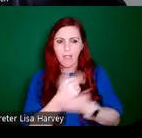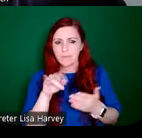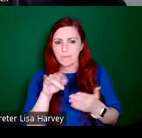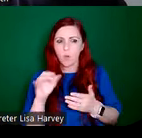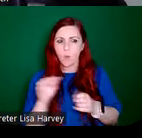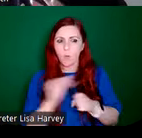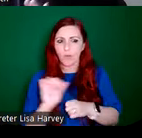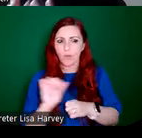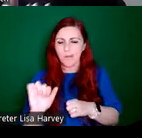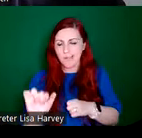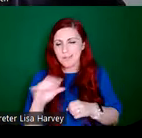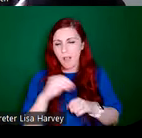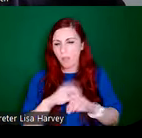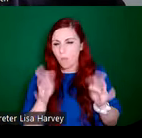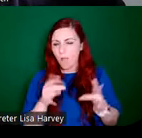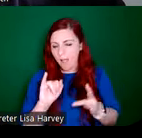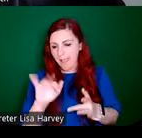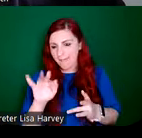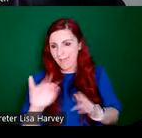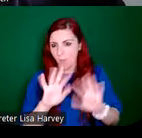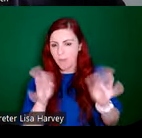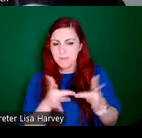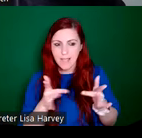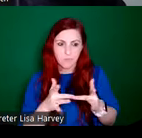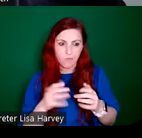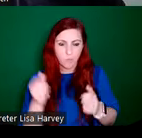But it really breaks down the process of making stained glass which is explored